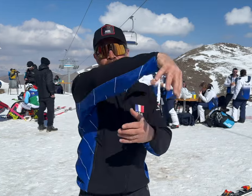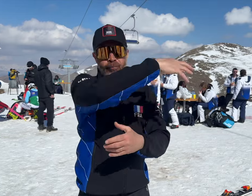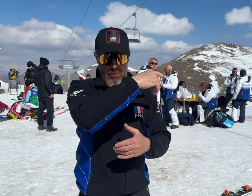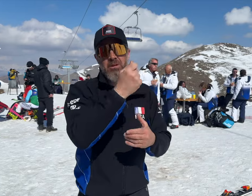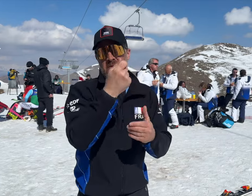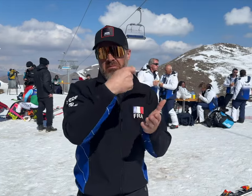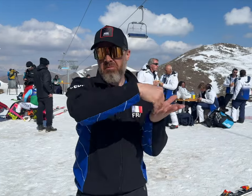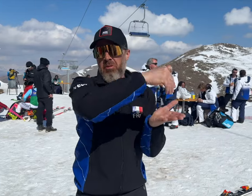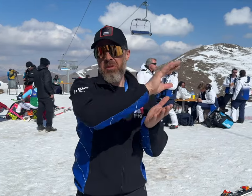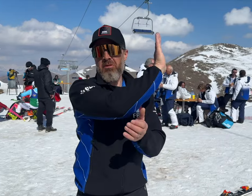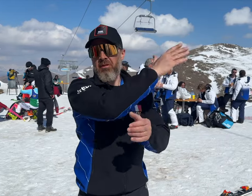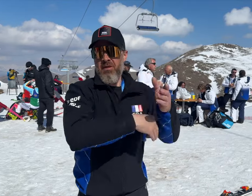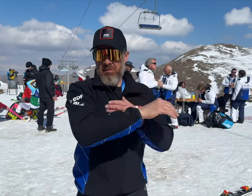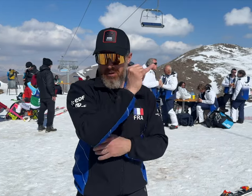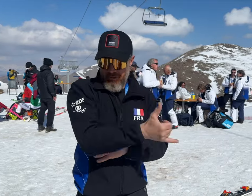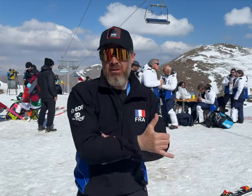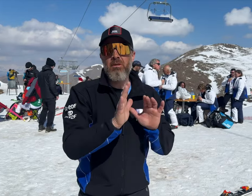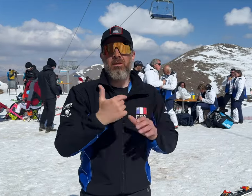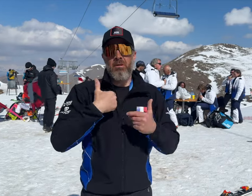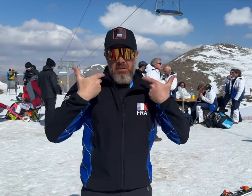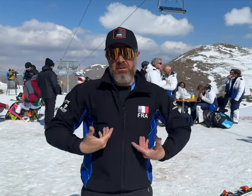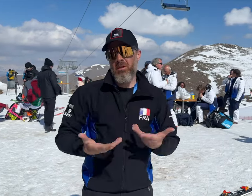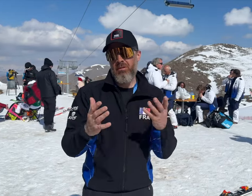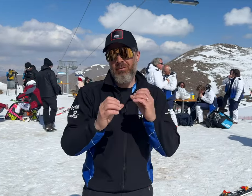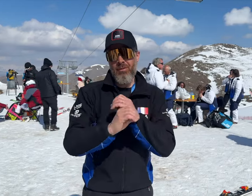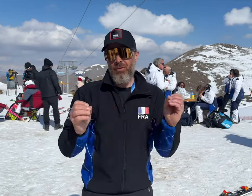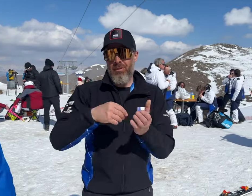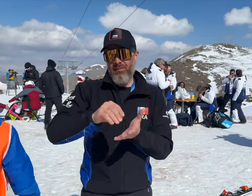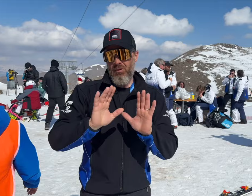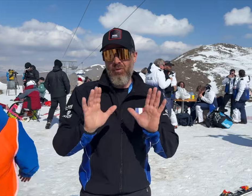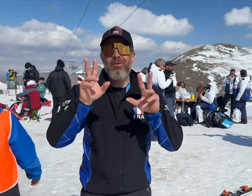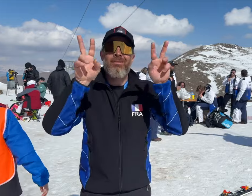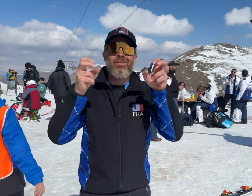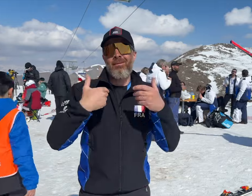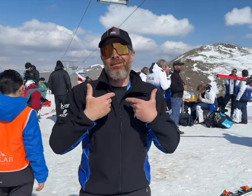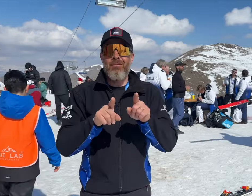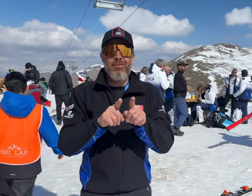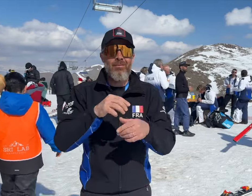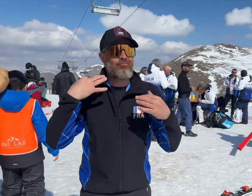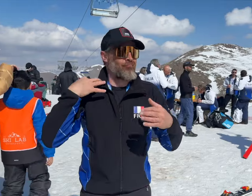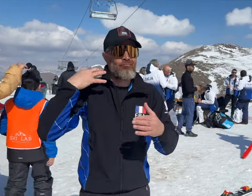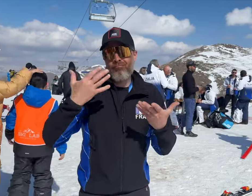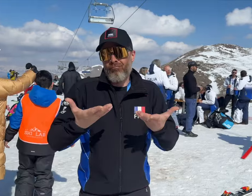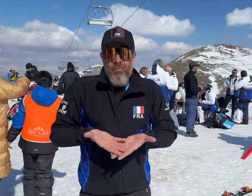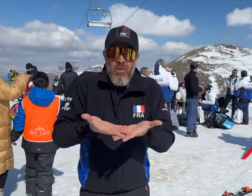getting paid. I wasn't paid. I worked as a volunteer and paid my own expenses.